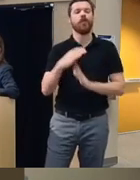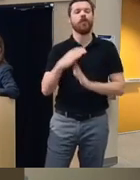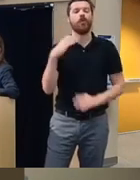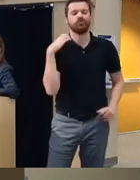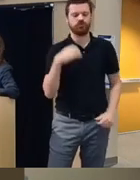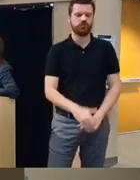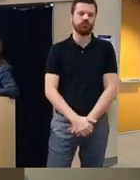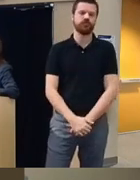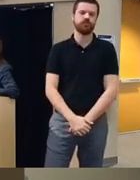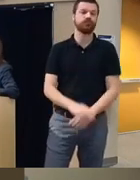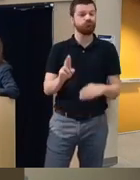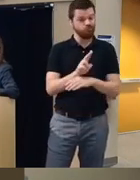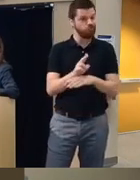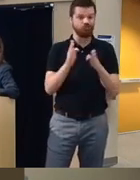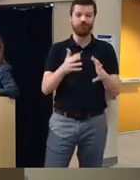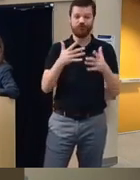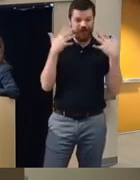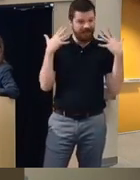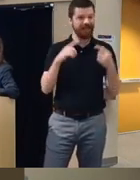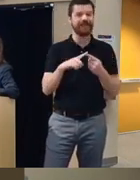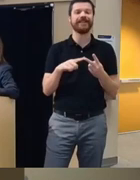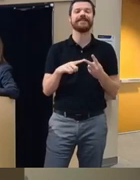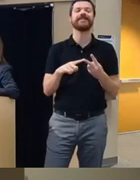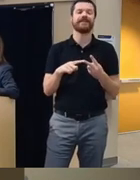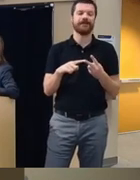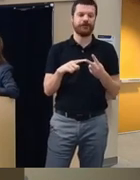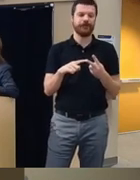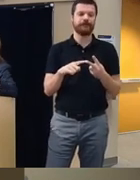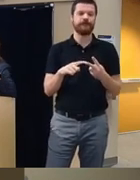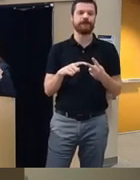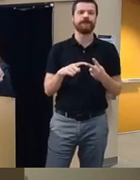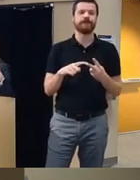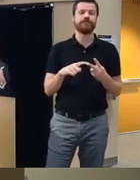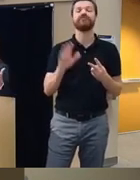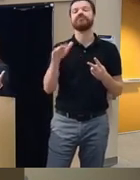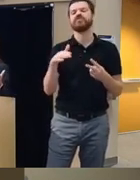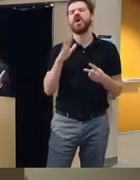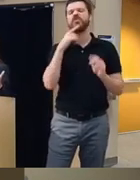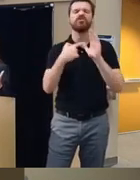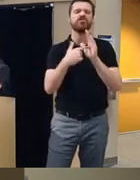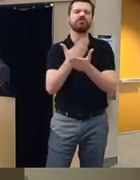um it can be user friendly we can kind of right now you'll be I'll show you examples of it some